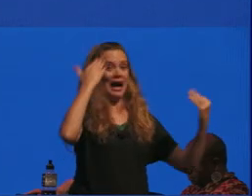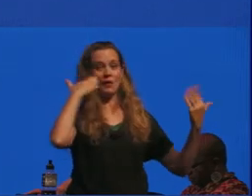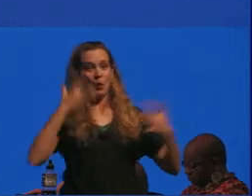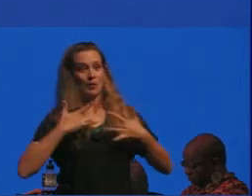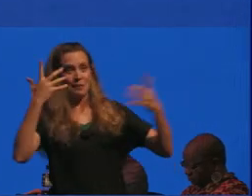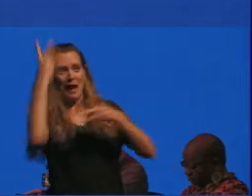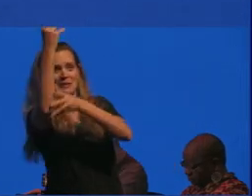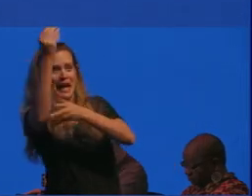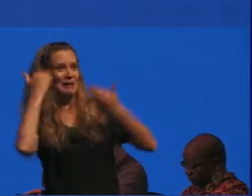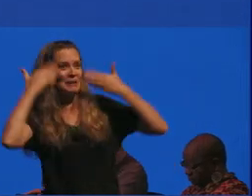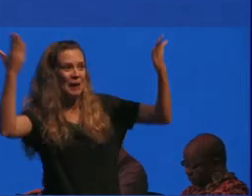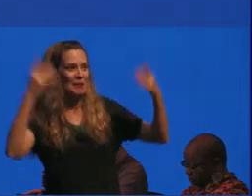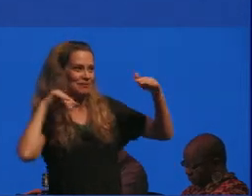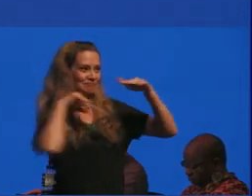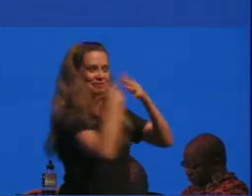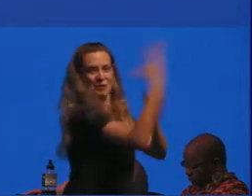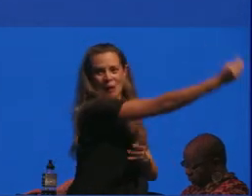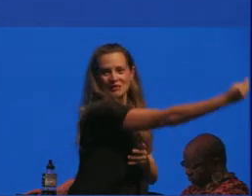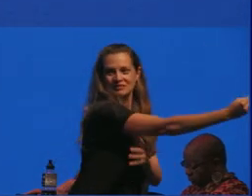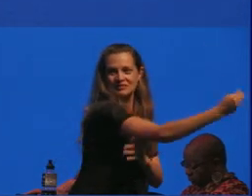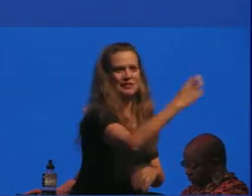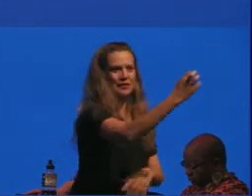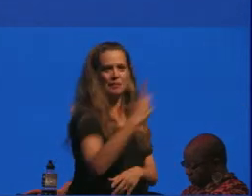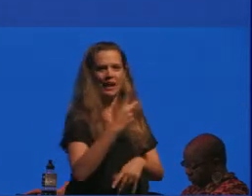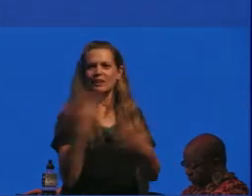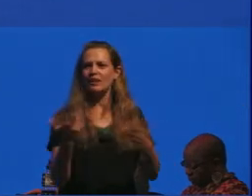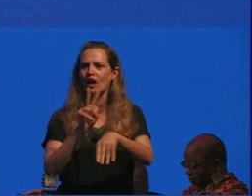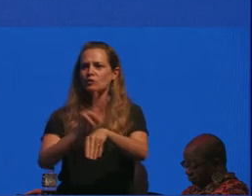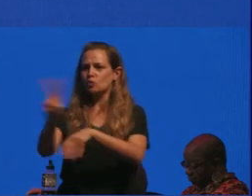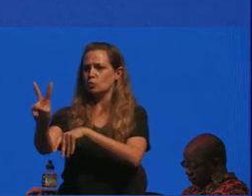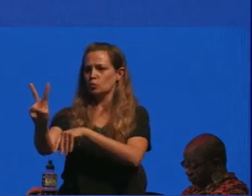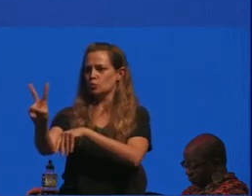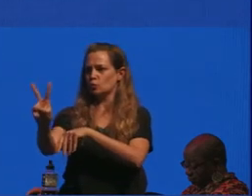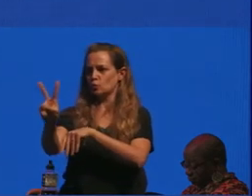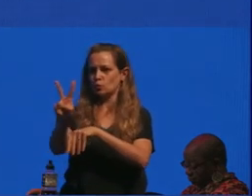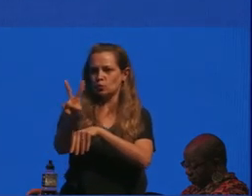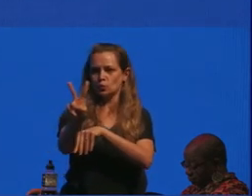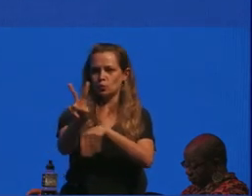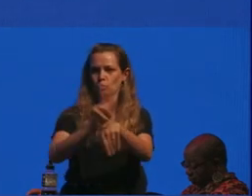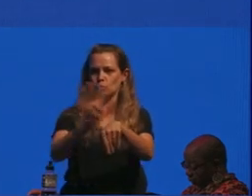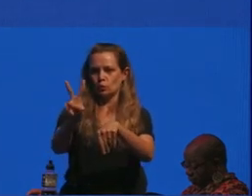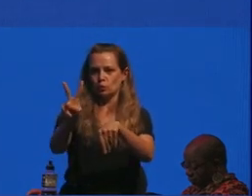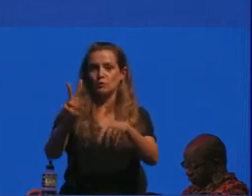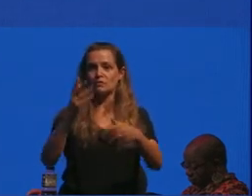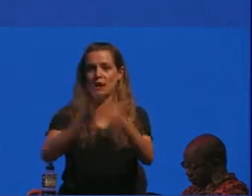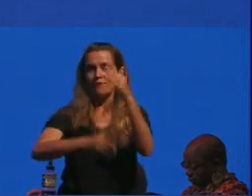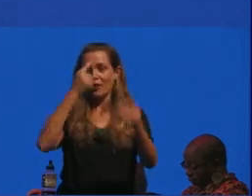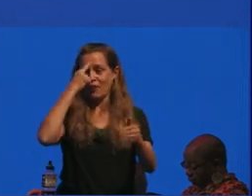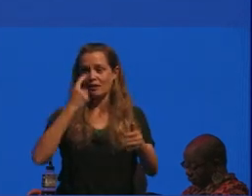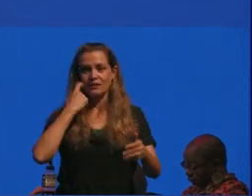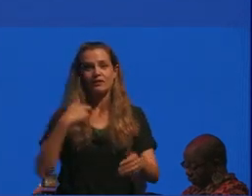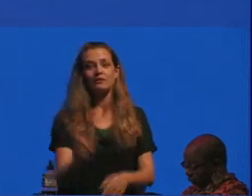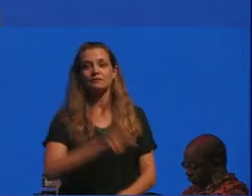that we're back at two two o'clock and that is my current thought this is iris